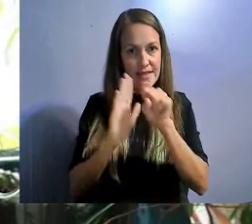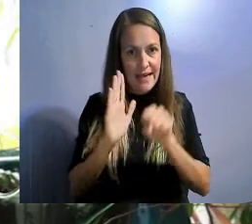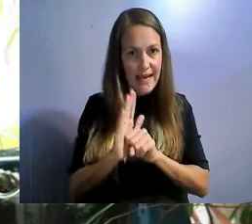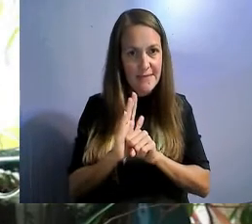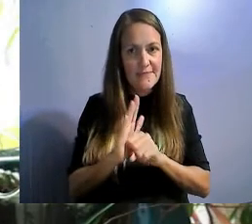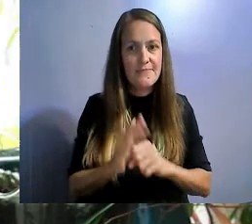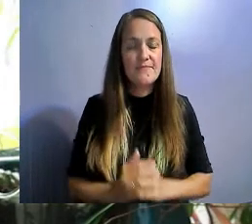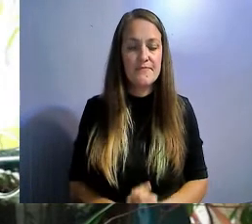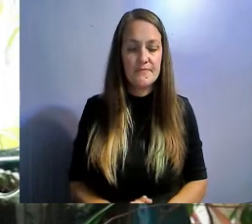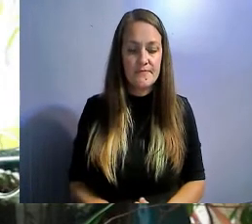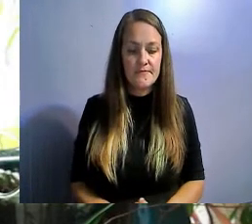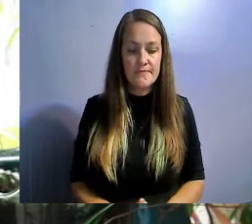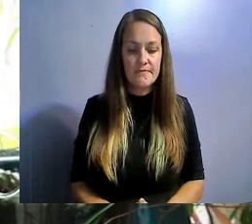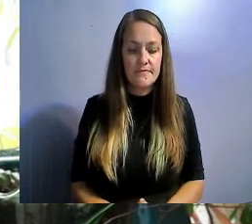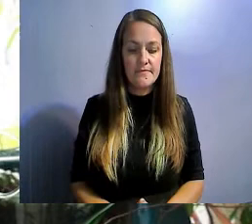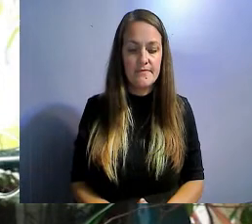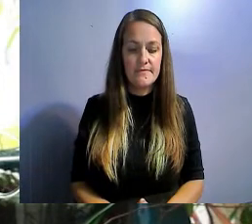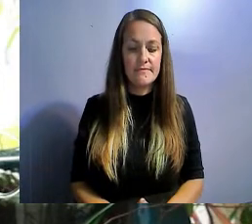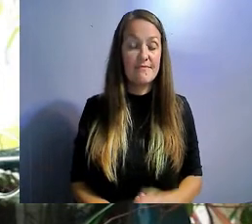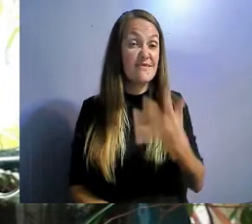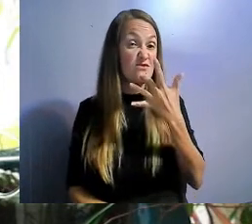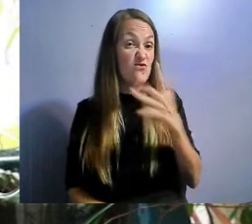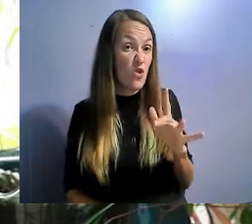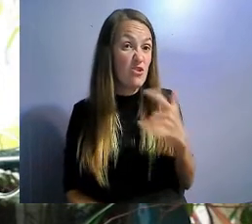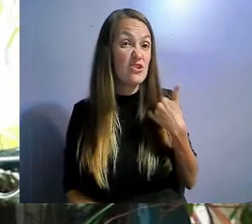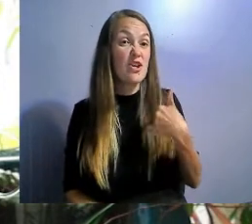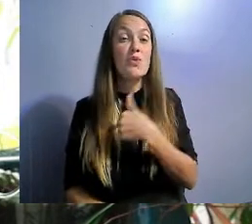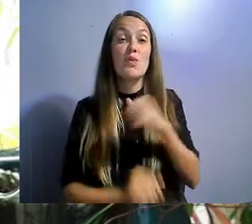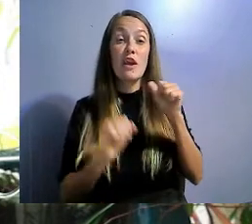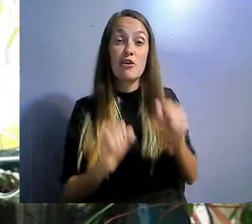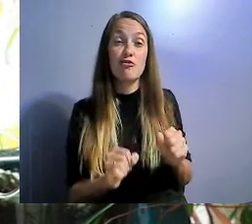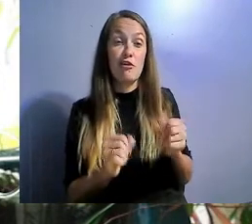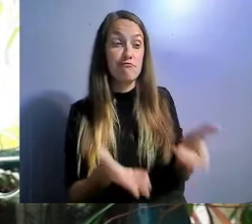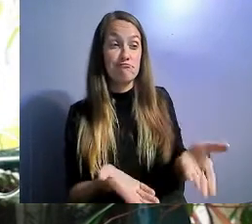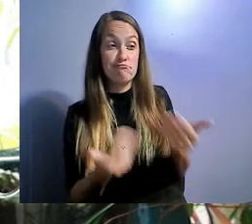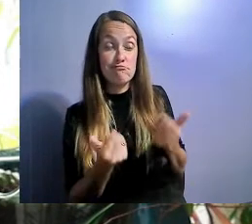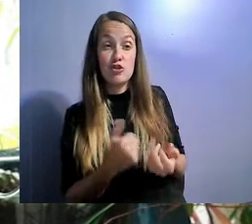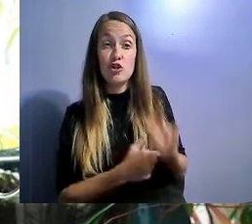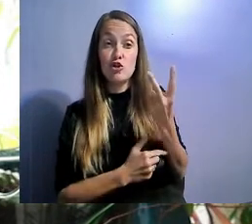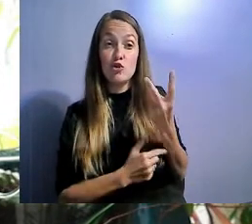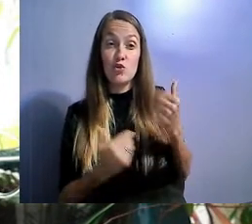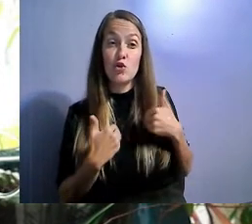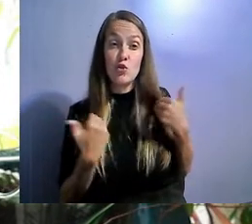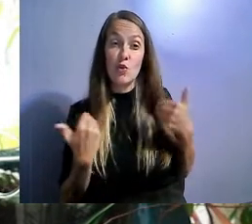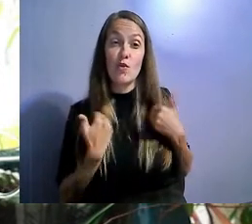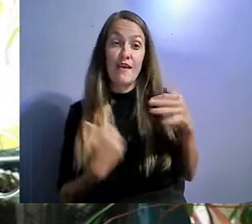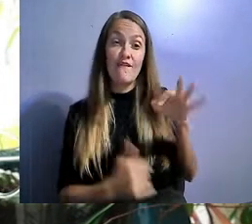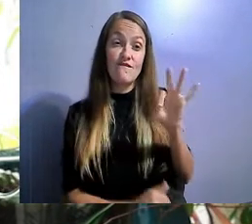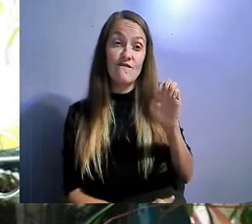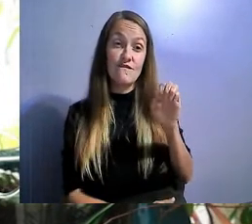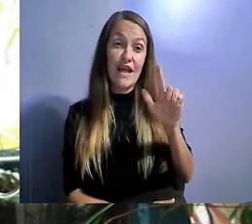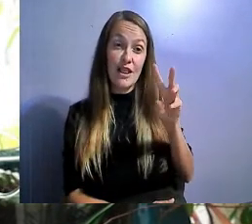Fortunately, we were able to bring on two youth fellows this year. They have helped us bring a fresh lens to the work that we